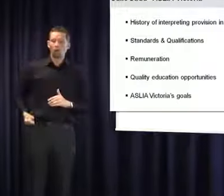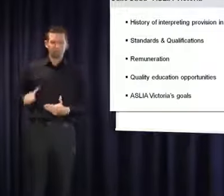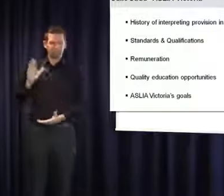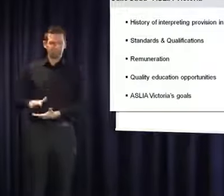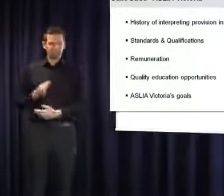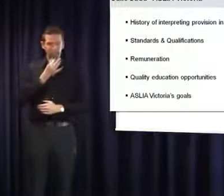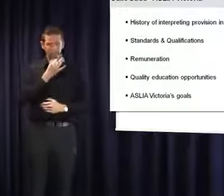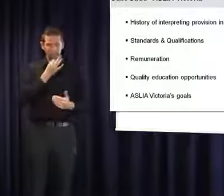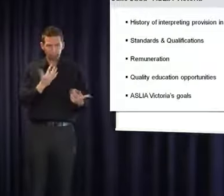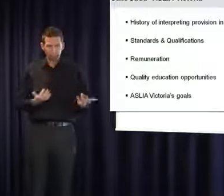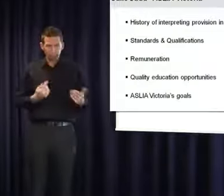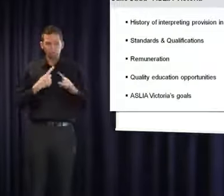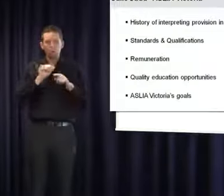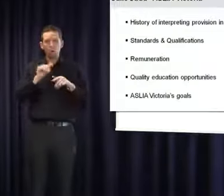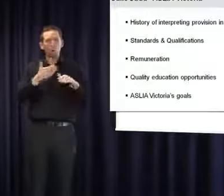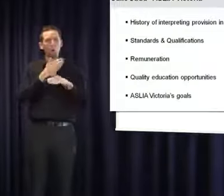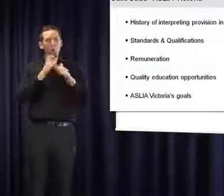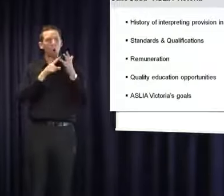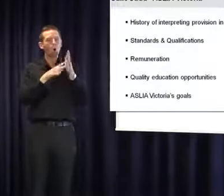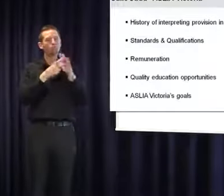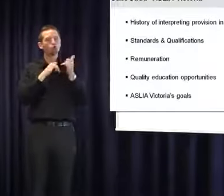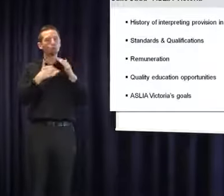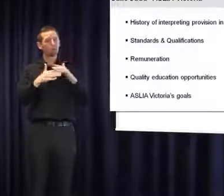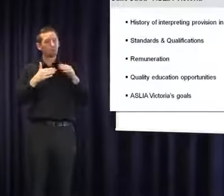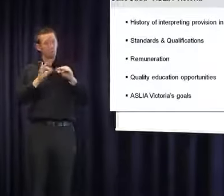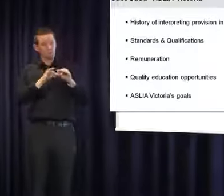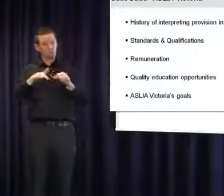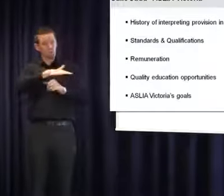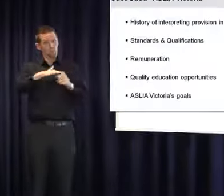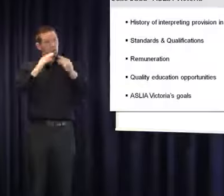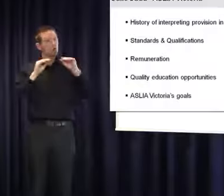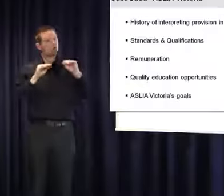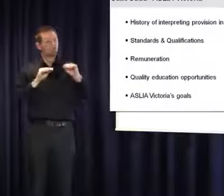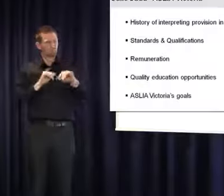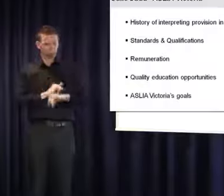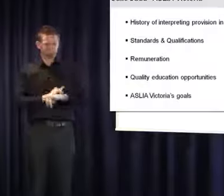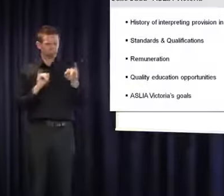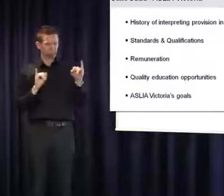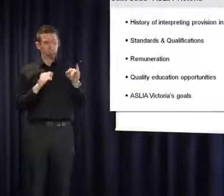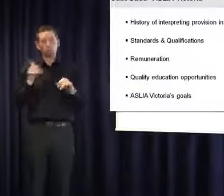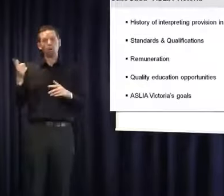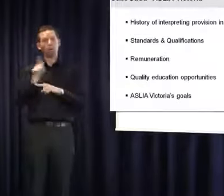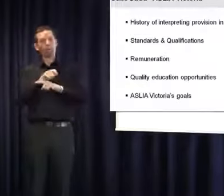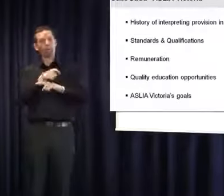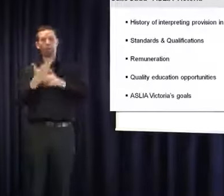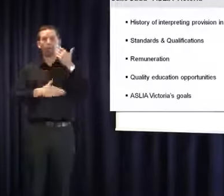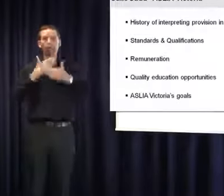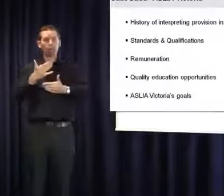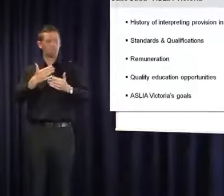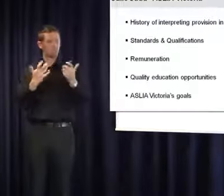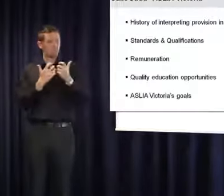and very poor working conditions and these issues have gone largely ignored. Educational